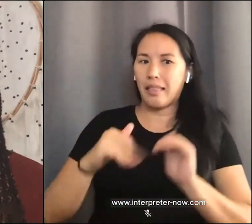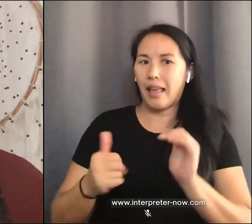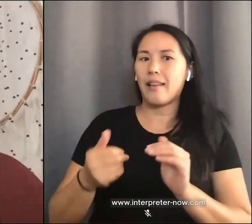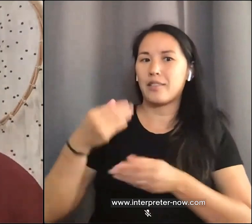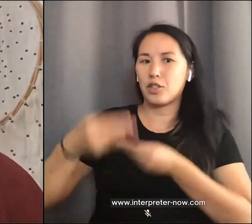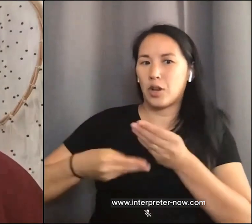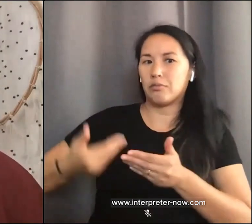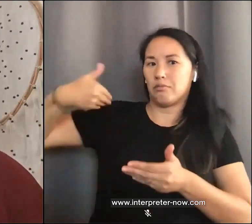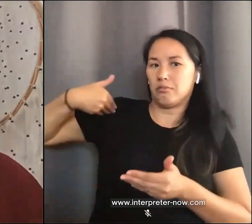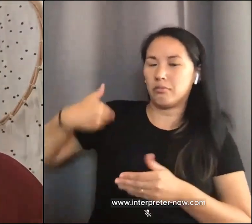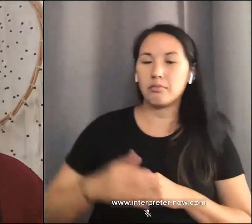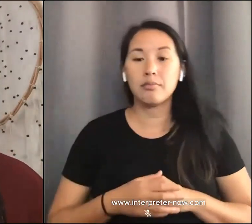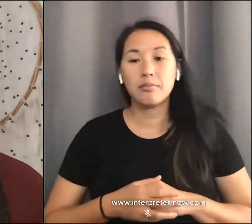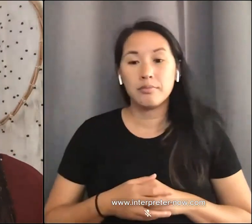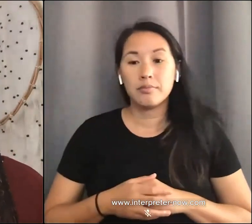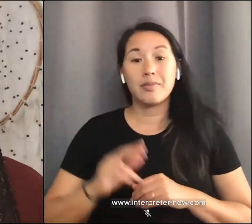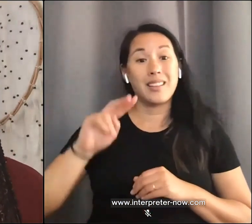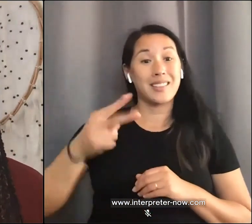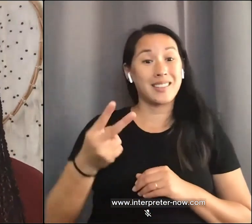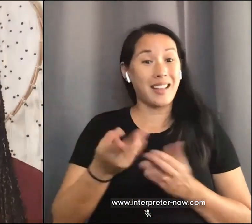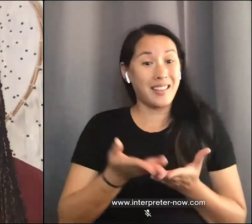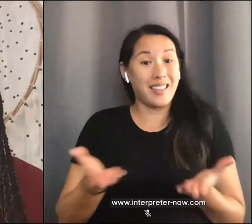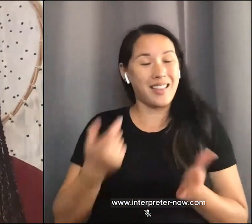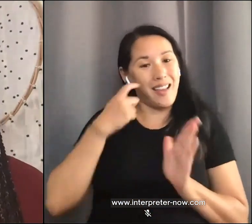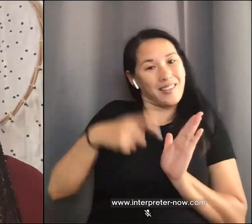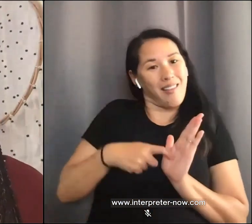The second thing that I acknowledge, as a way forward, is realizing the importance and